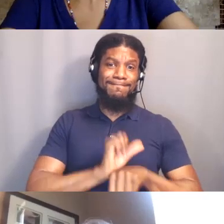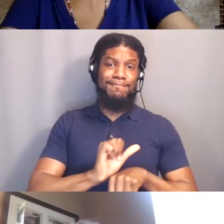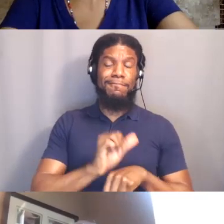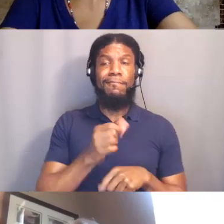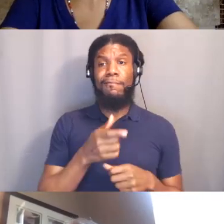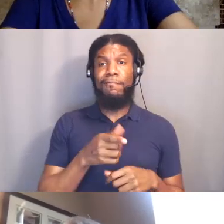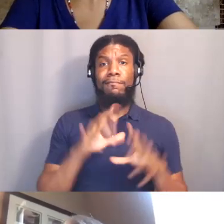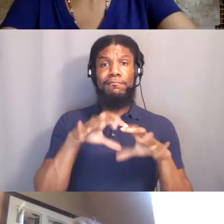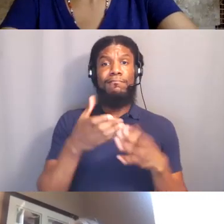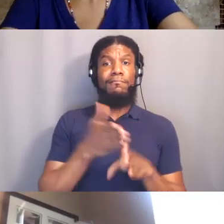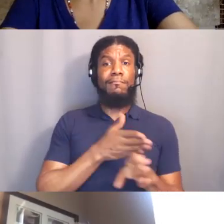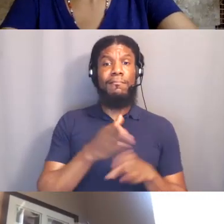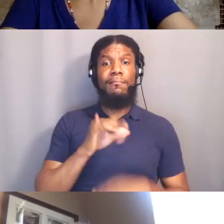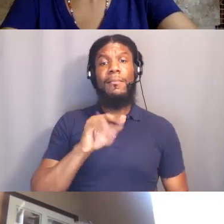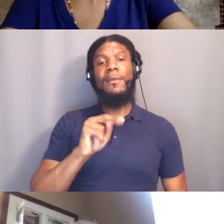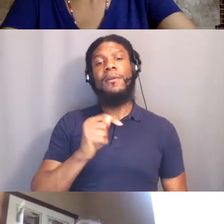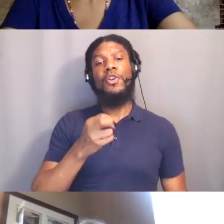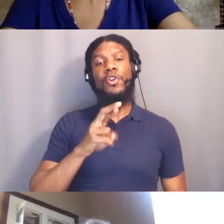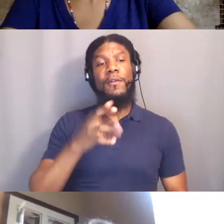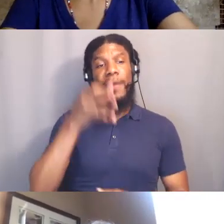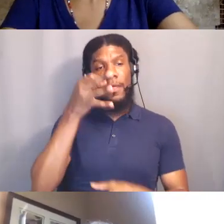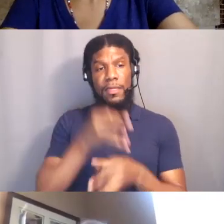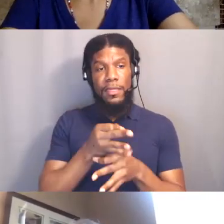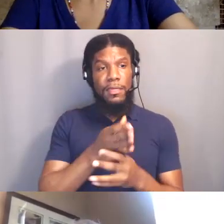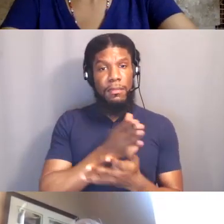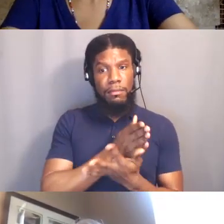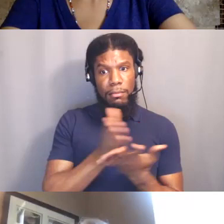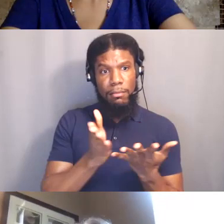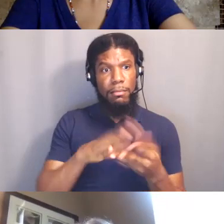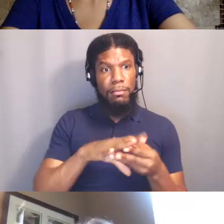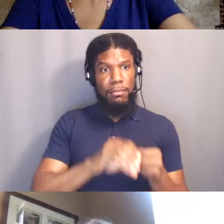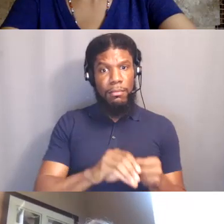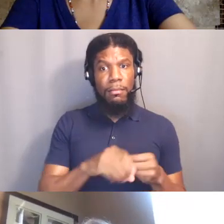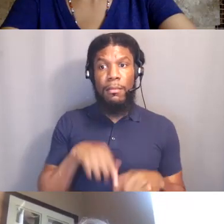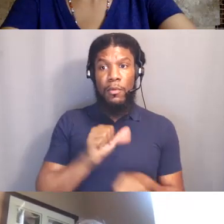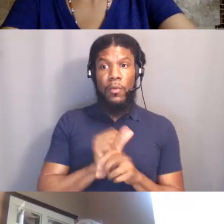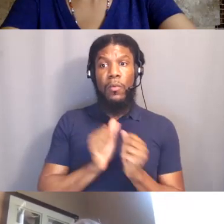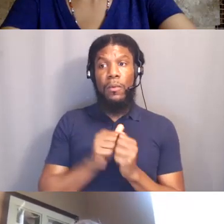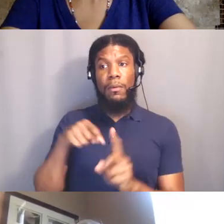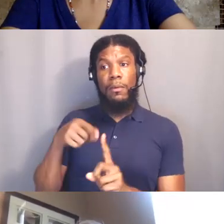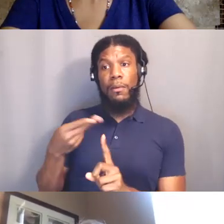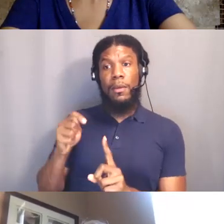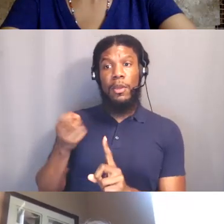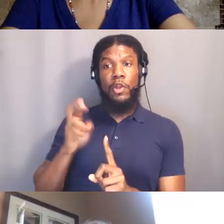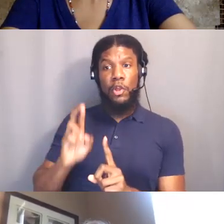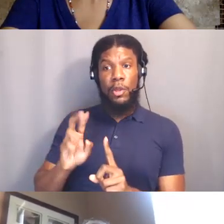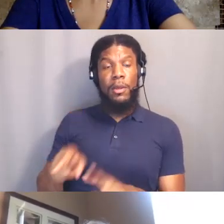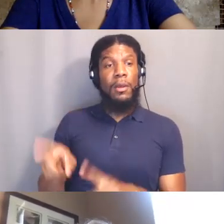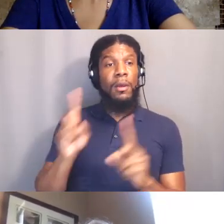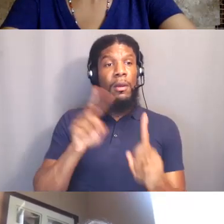I work with Heather and Robin Hank is online, she's an Interfaith Minister but I work not only